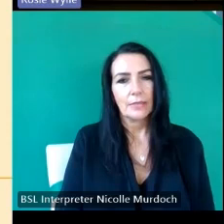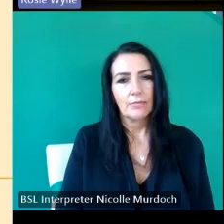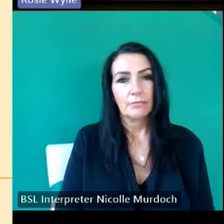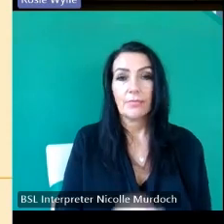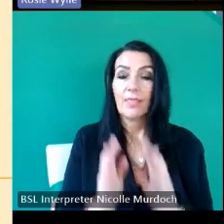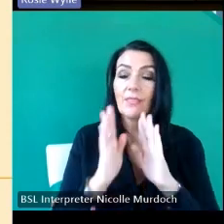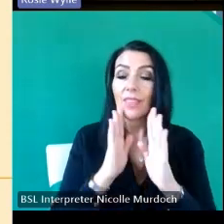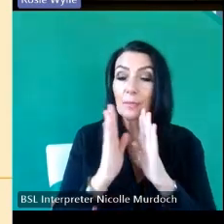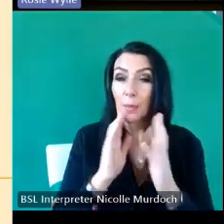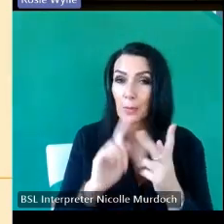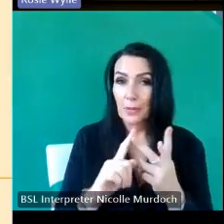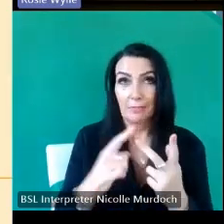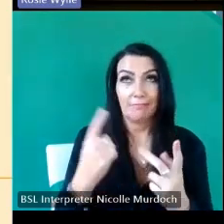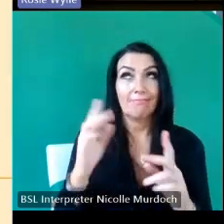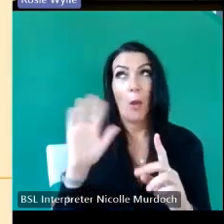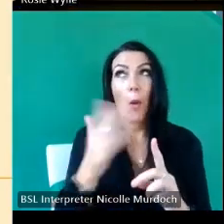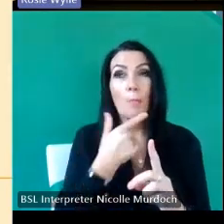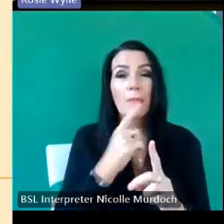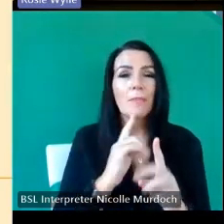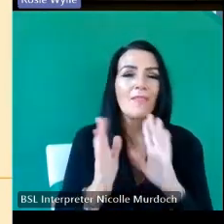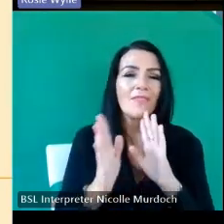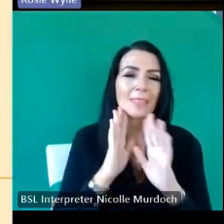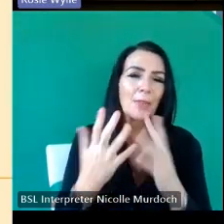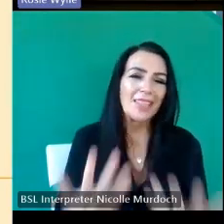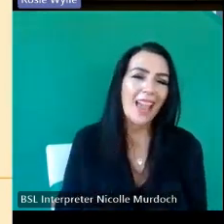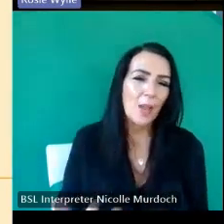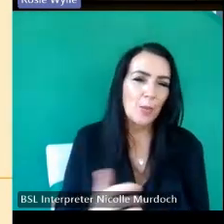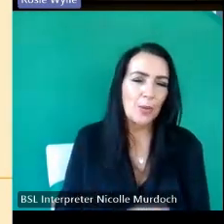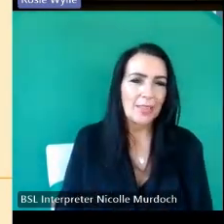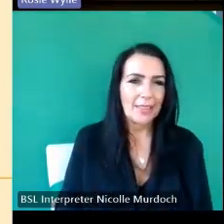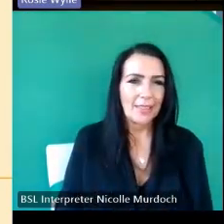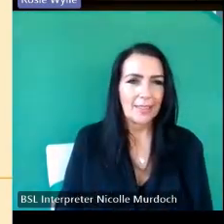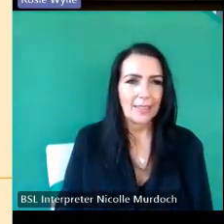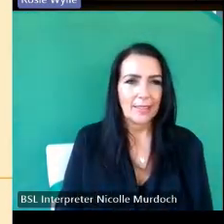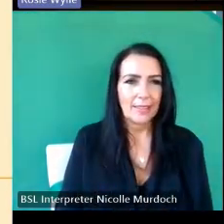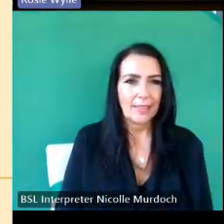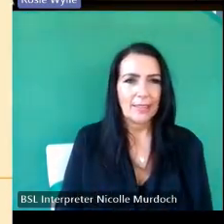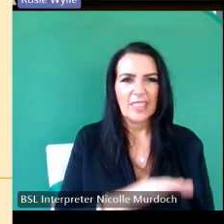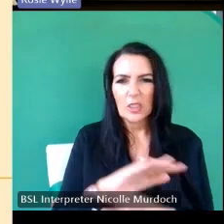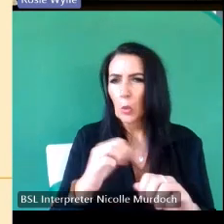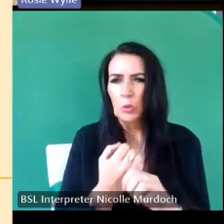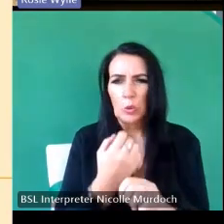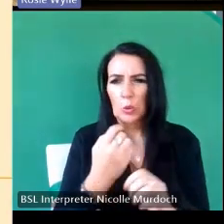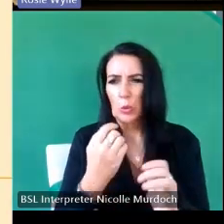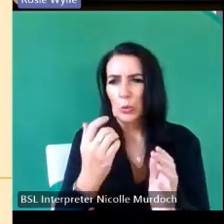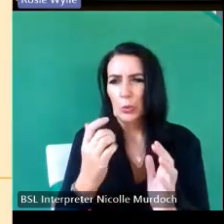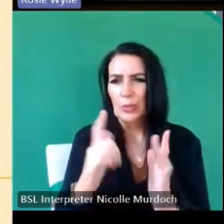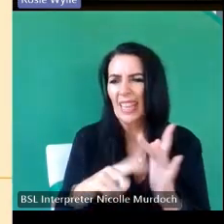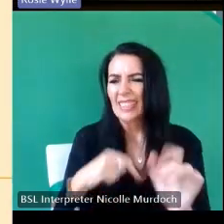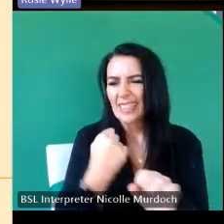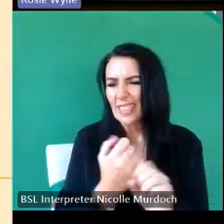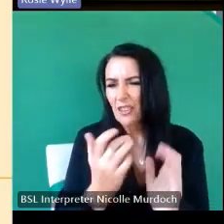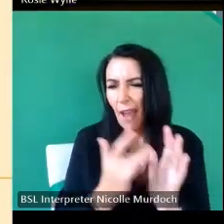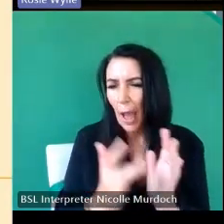who isn't um don't do any of the youngsters type is it Instagram don't do that don't understand it